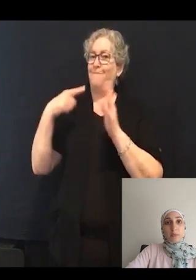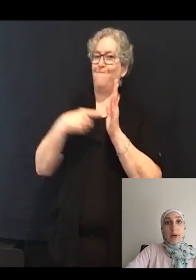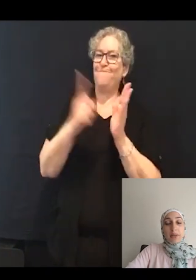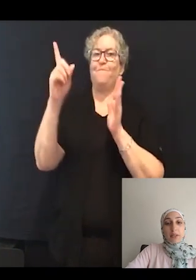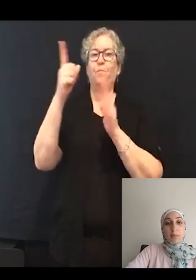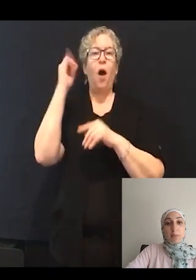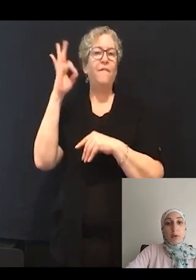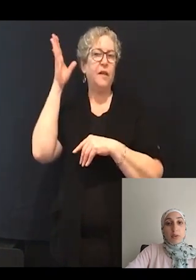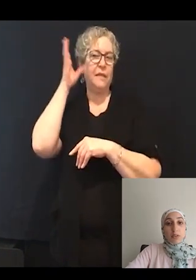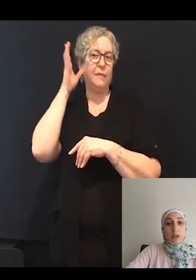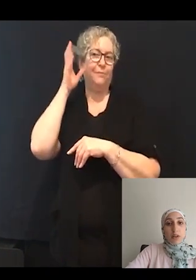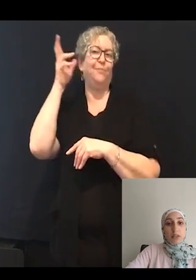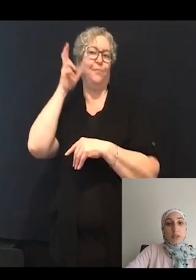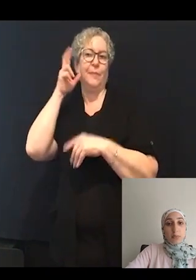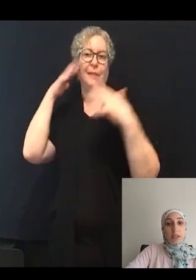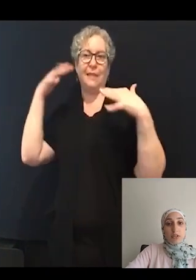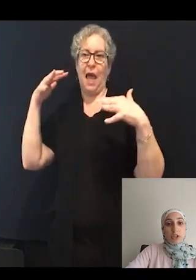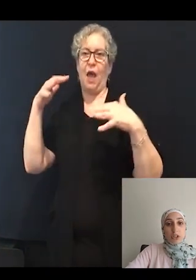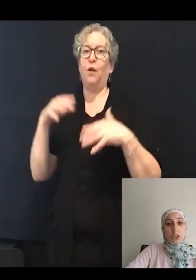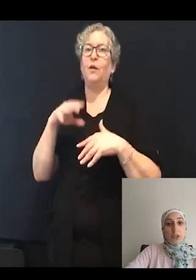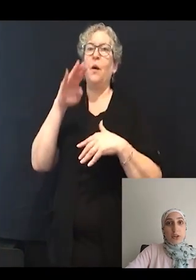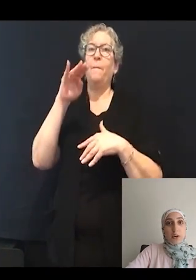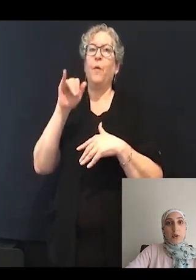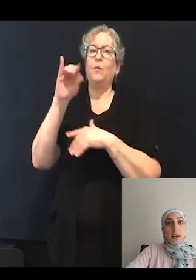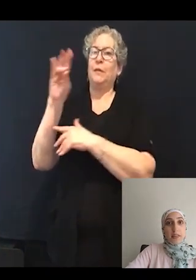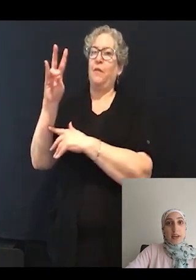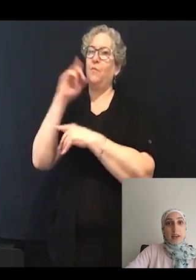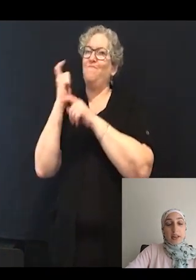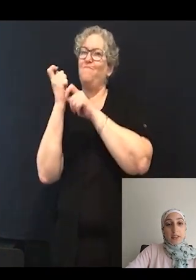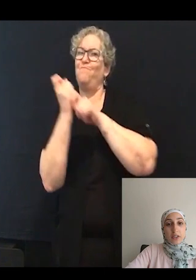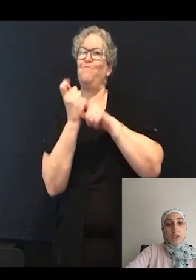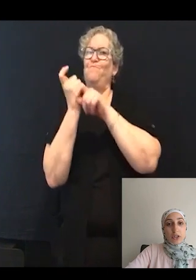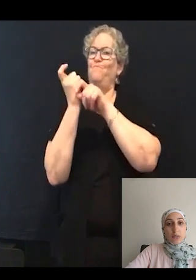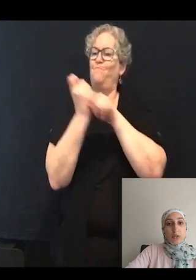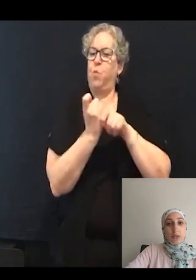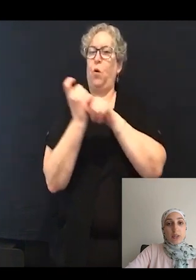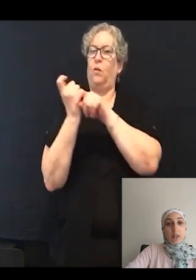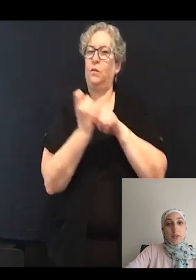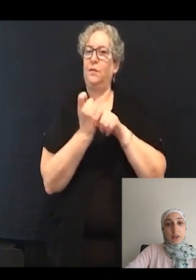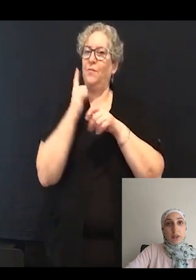myosin pulls on the tip link structure-- or again, that connecting structure between the finger